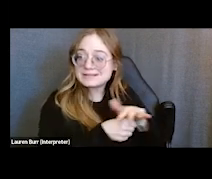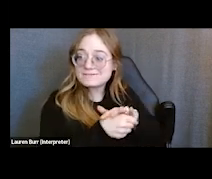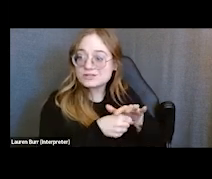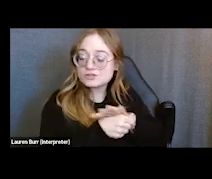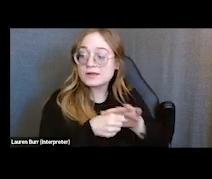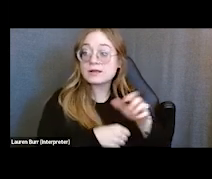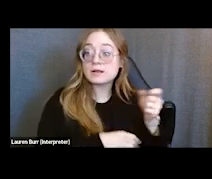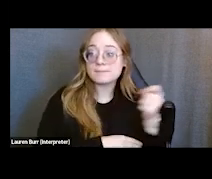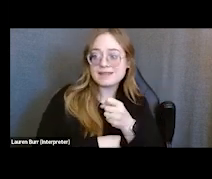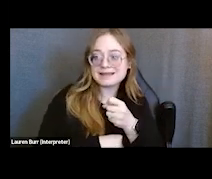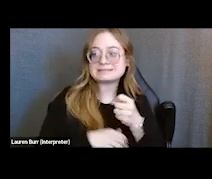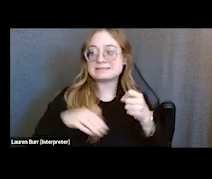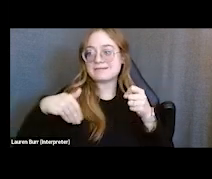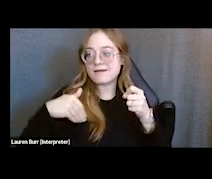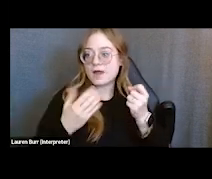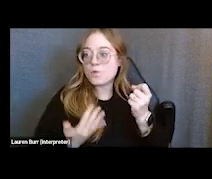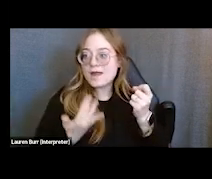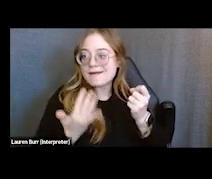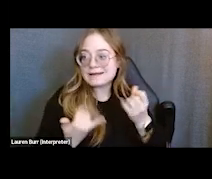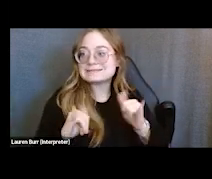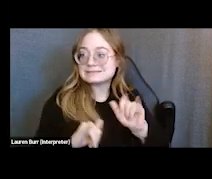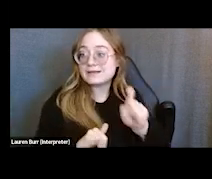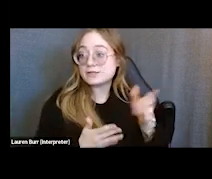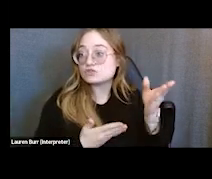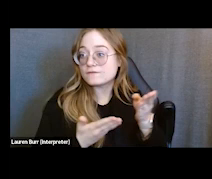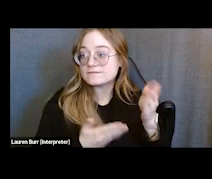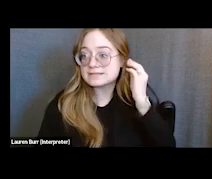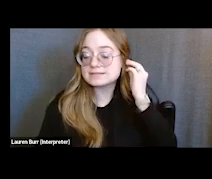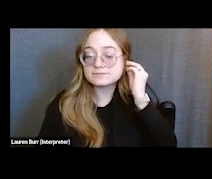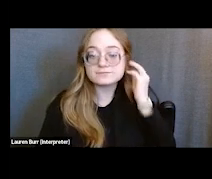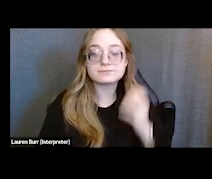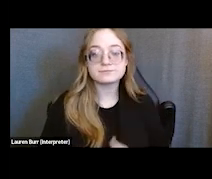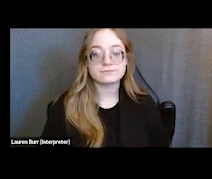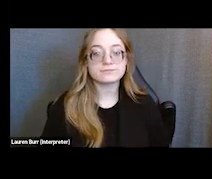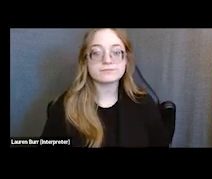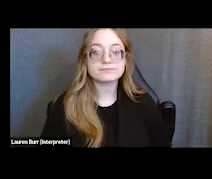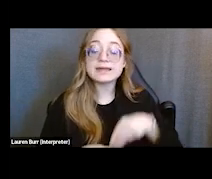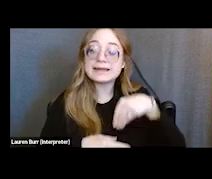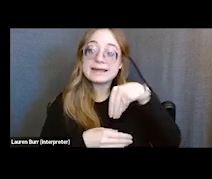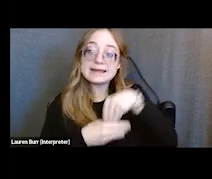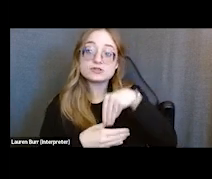but are in need of our SOAR services. Internal SOAR referral sources are gonna come